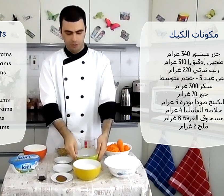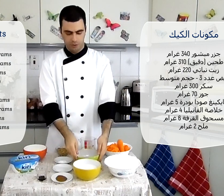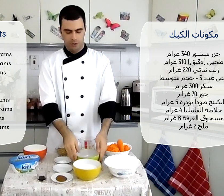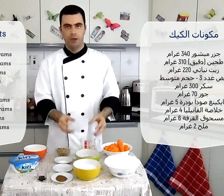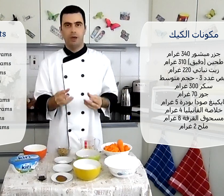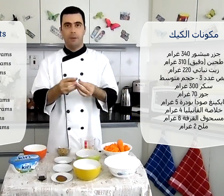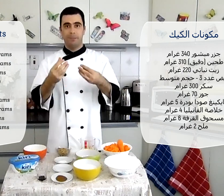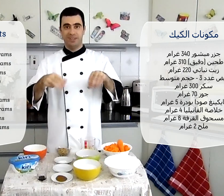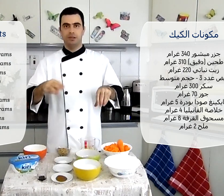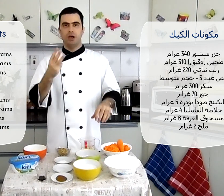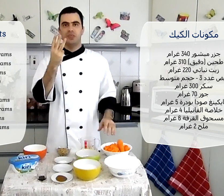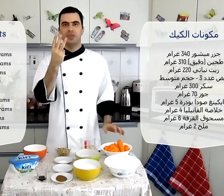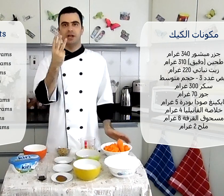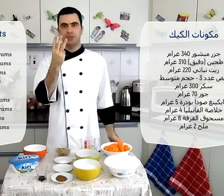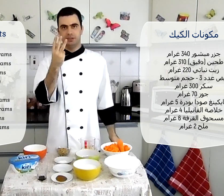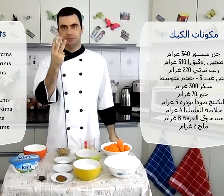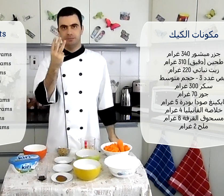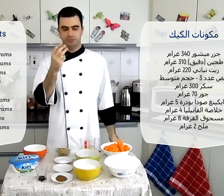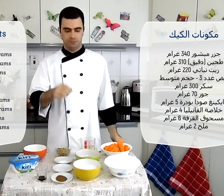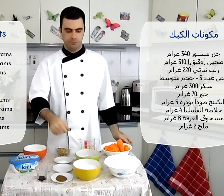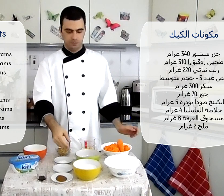Eggs بيض